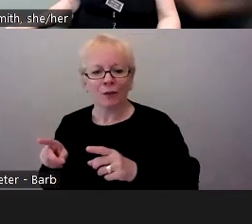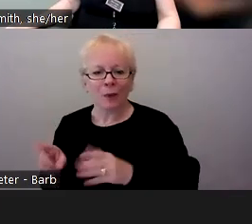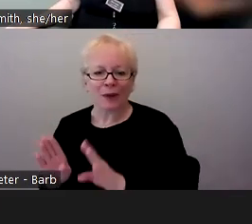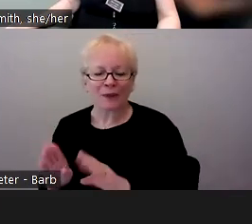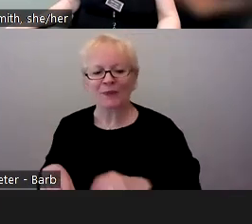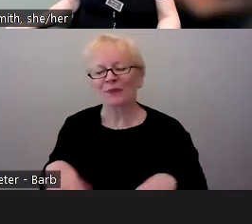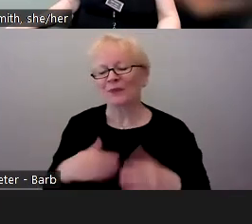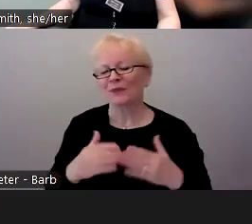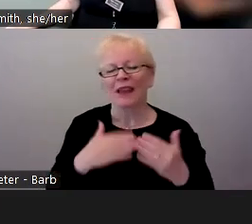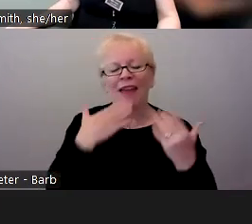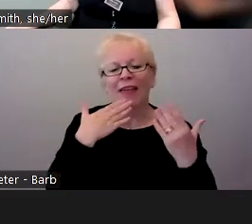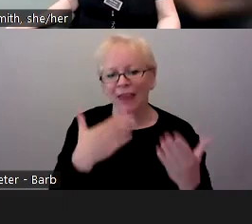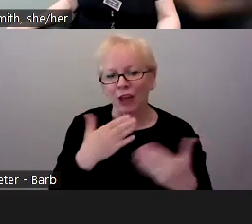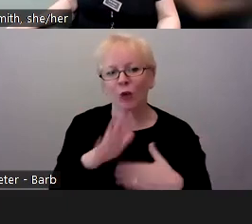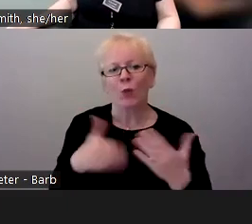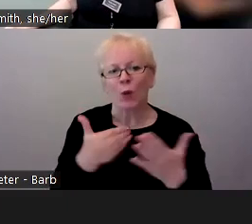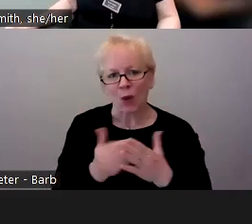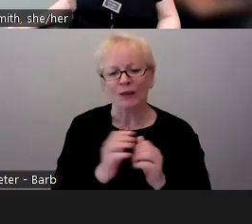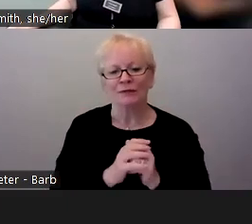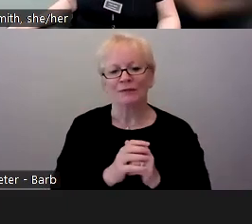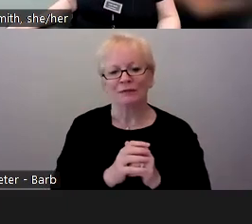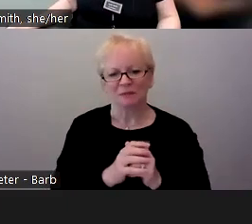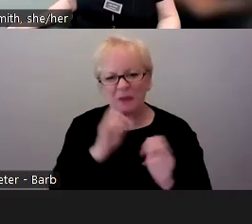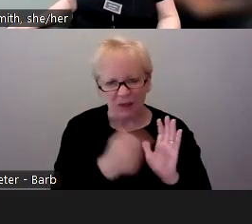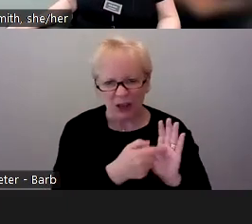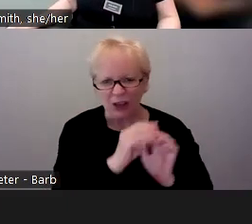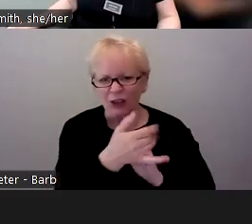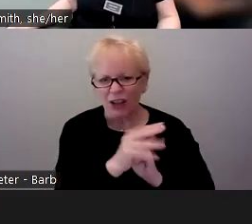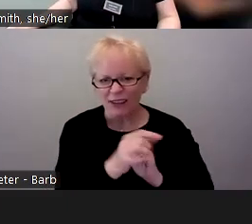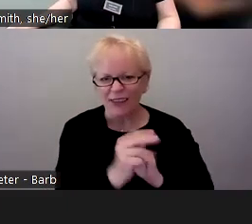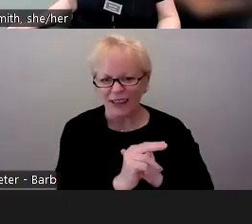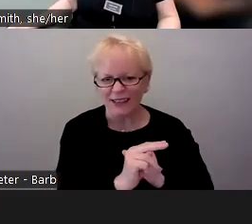I think to highlight Jonathan's comment about the open community and the OEN in general,